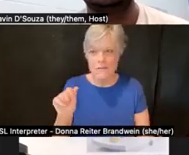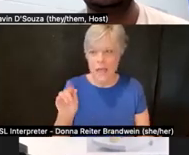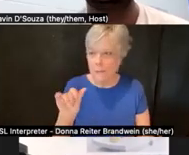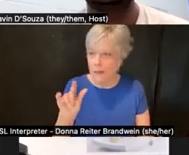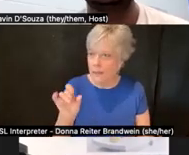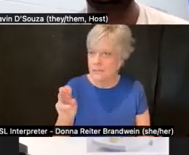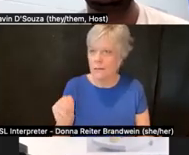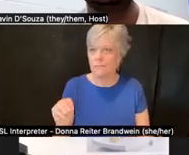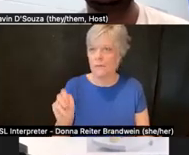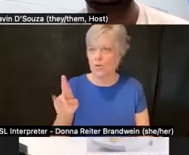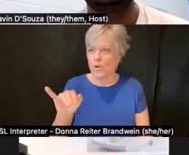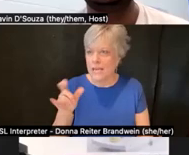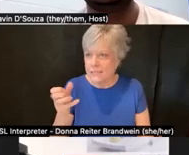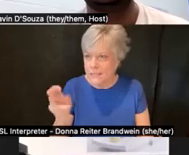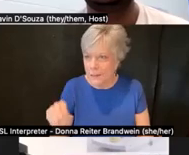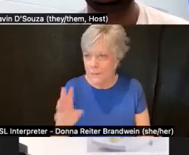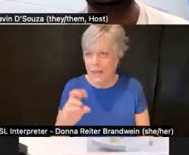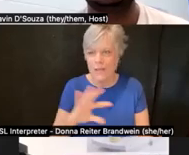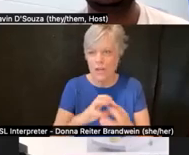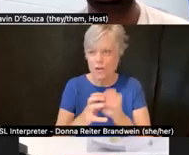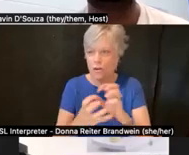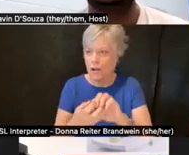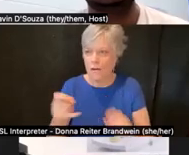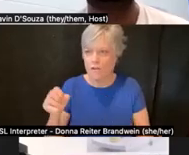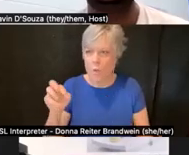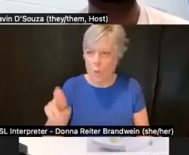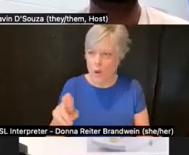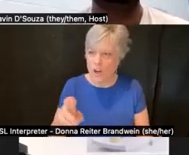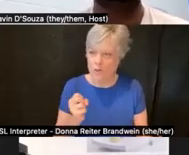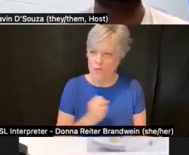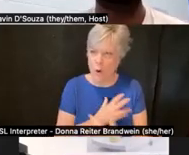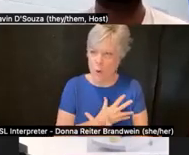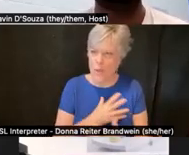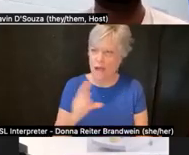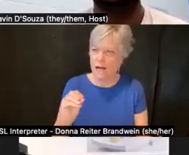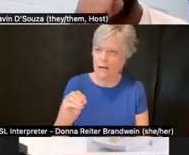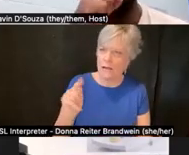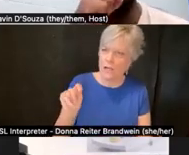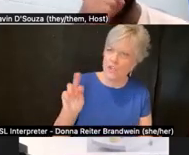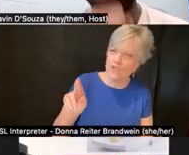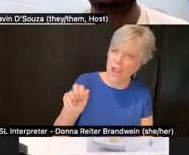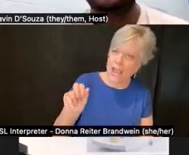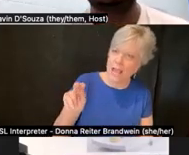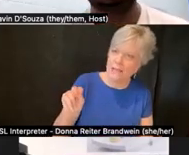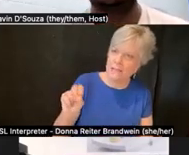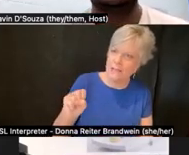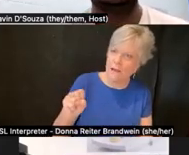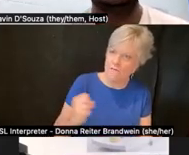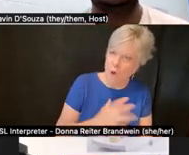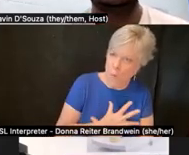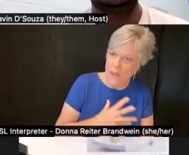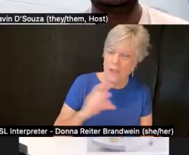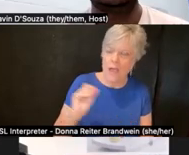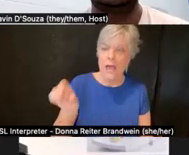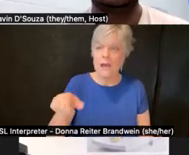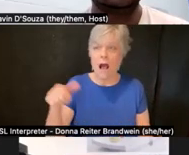and the intersectional elements of queerphobia, transphobia, and other forms of oppression. How's my pacing, Javin?